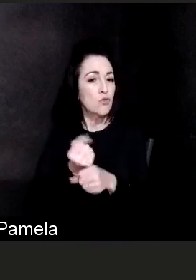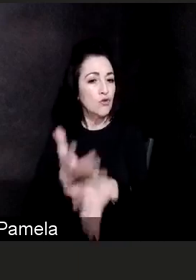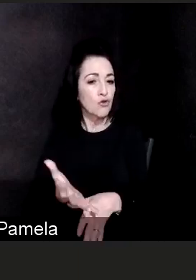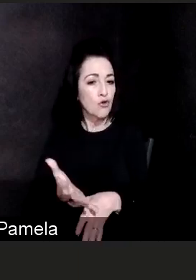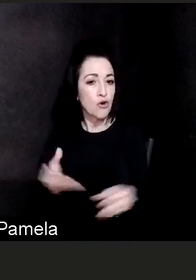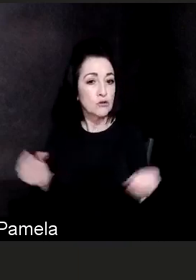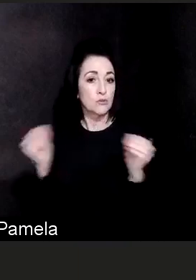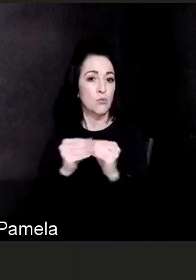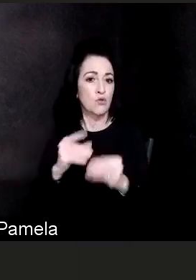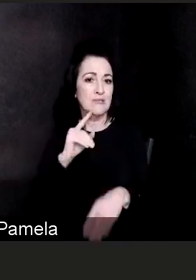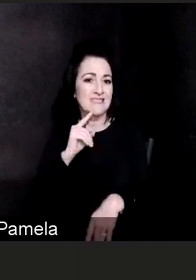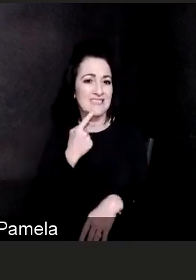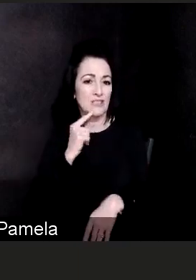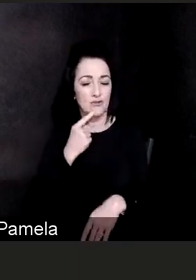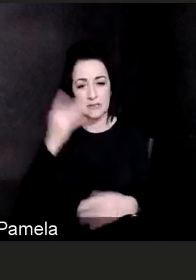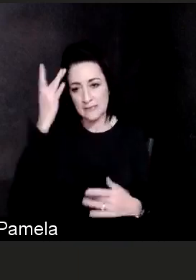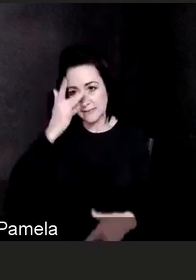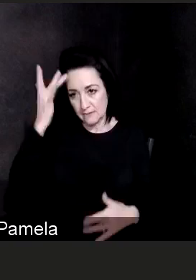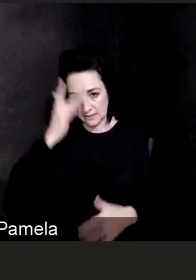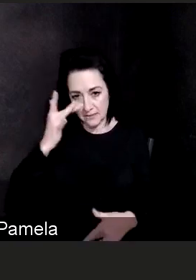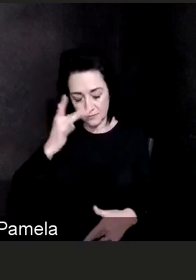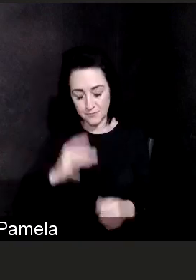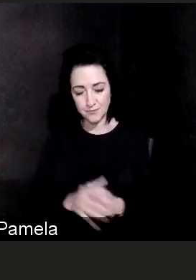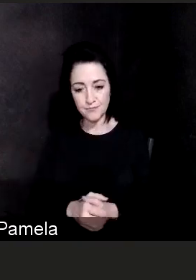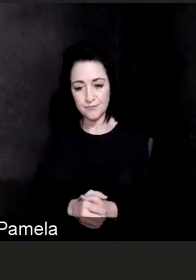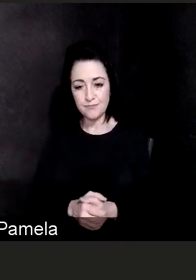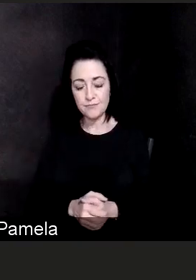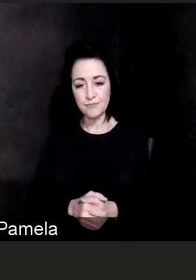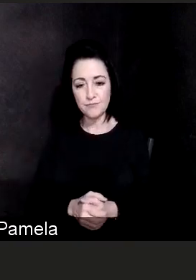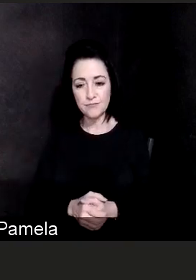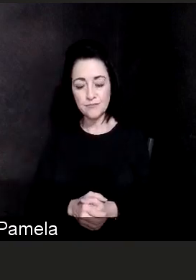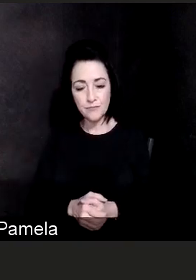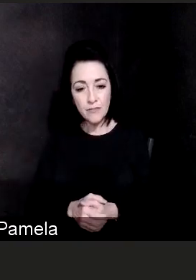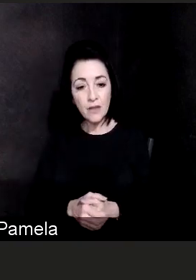With that, one of the questions that I'm getting asked frequently is,